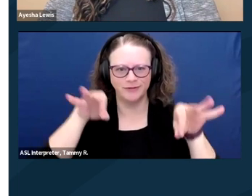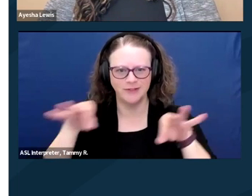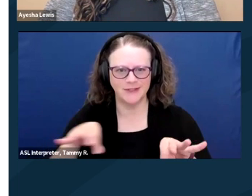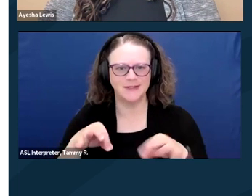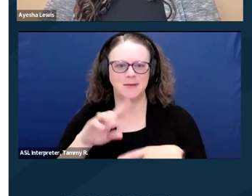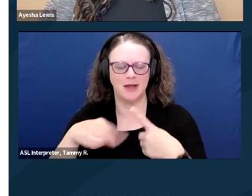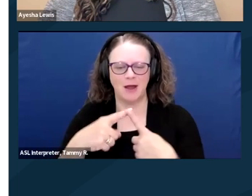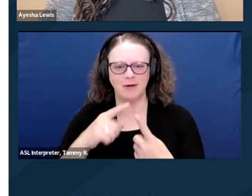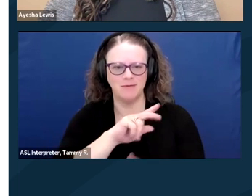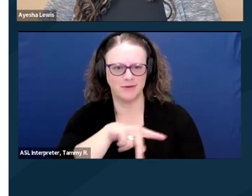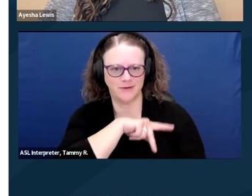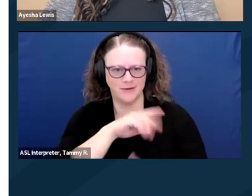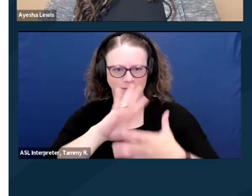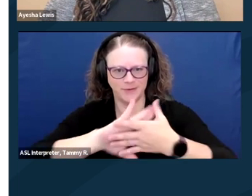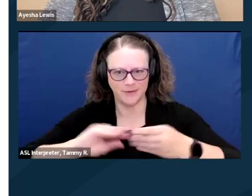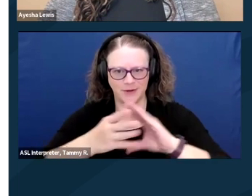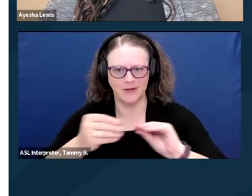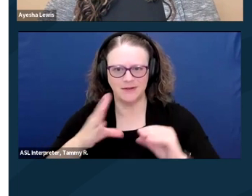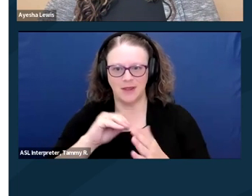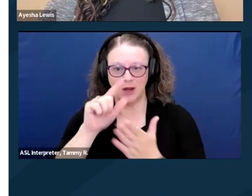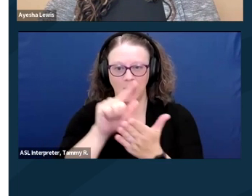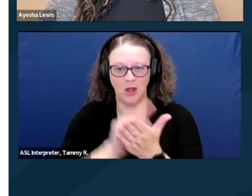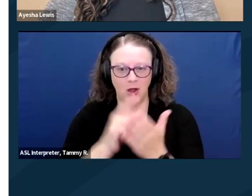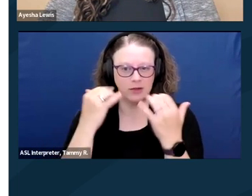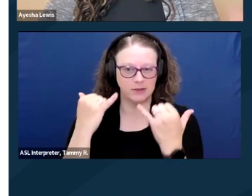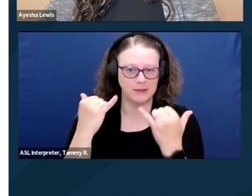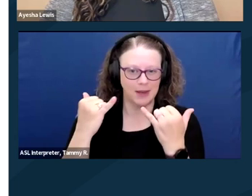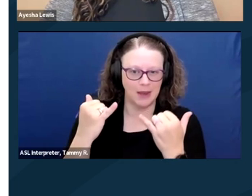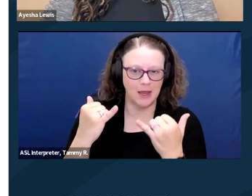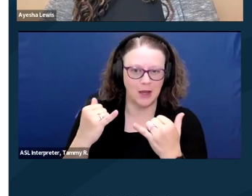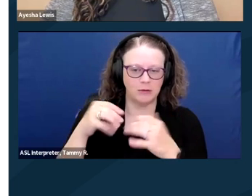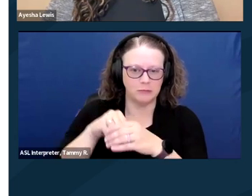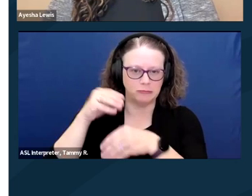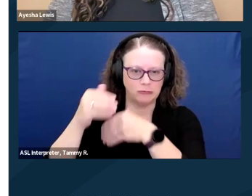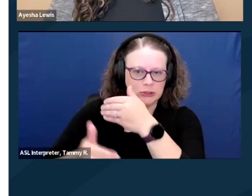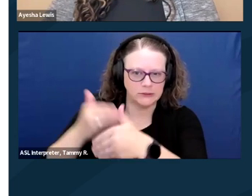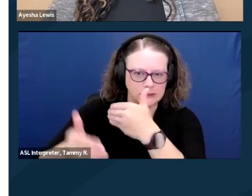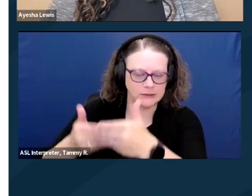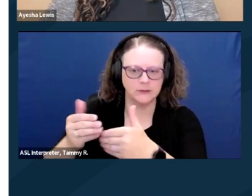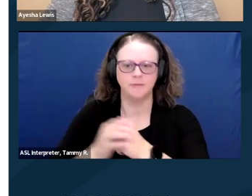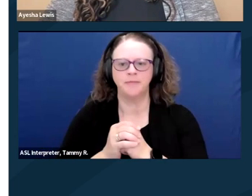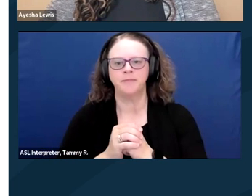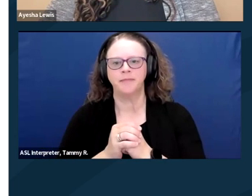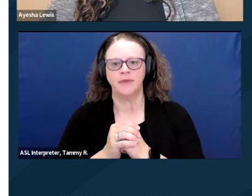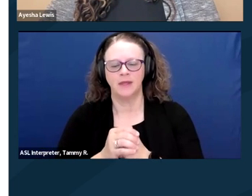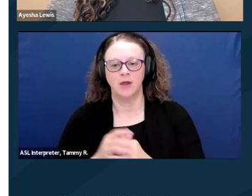So in terms of this briefing, we're really glad to have you joining us